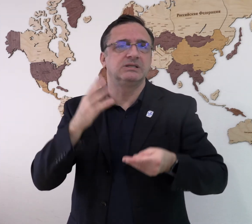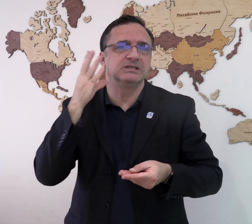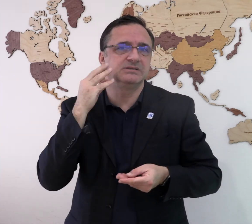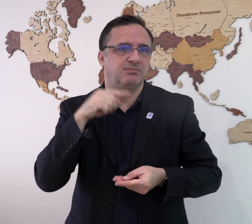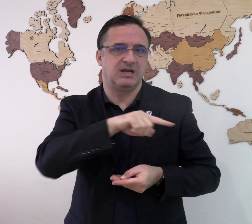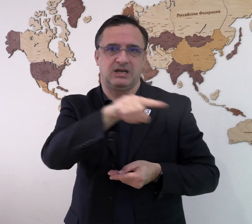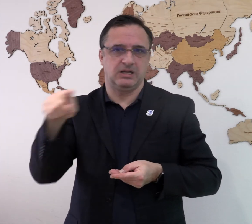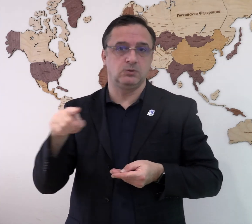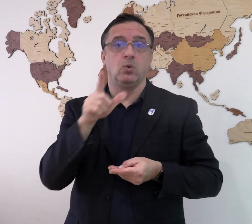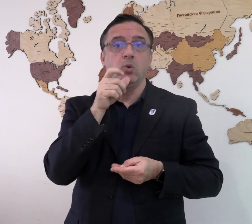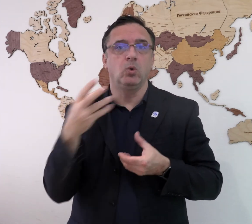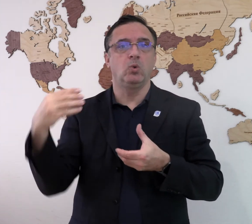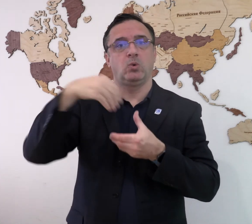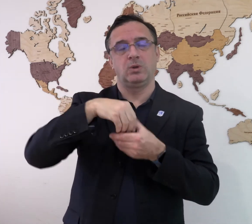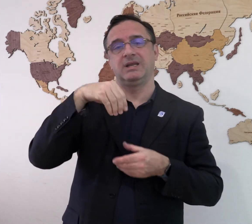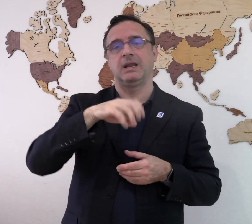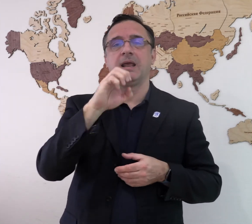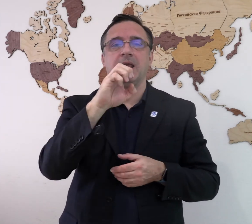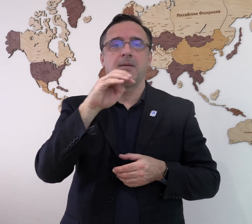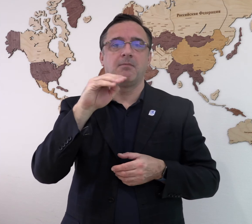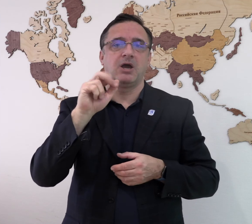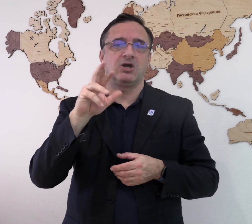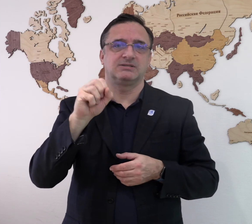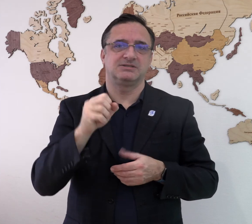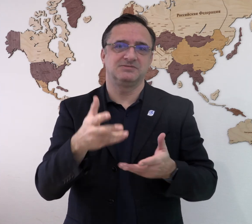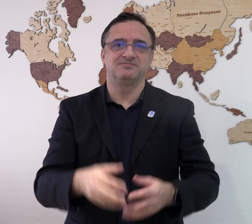and transfer experience to other countries within the WFD EEMARS.